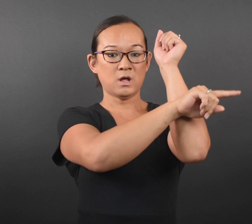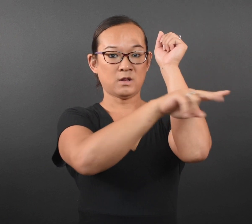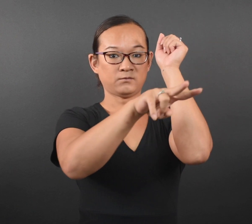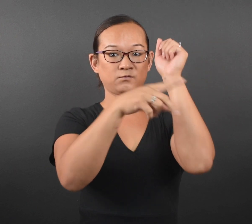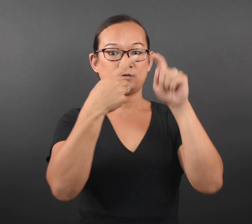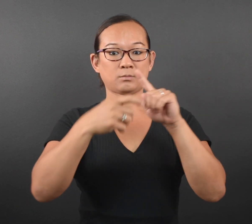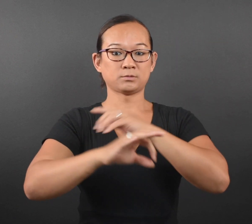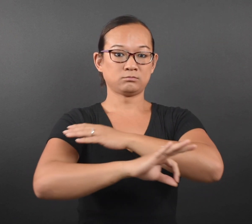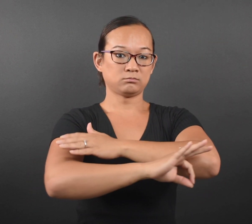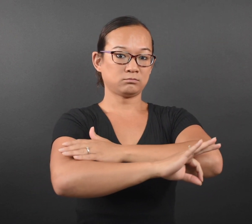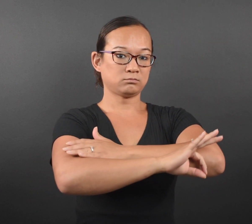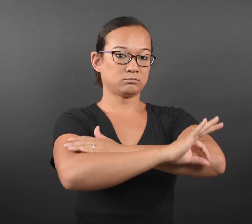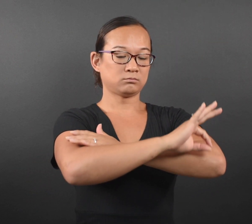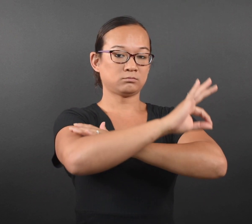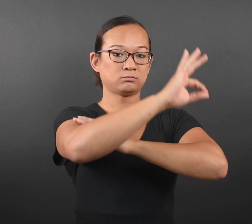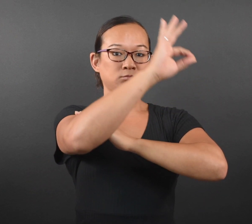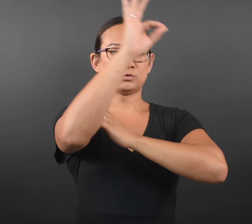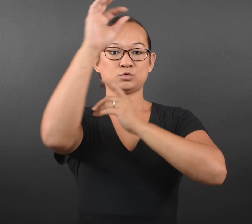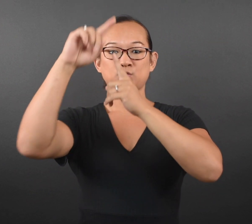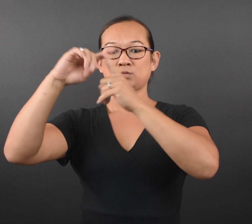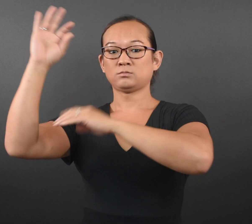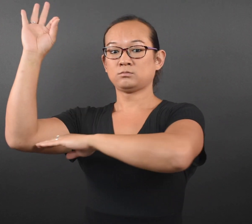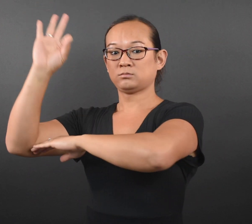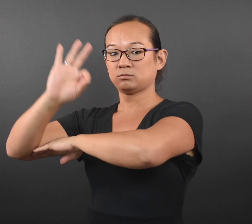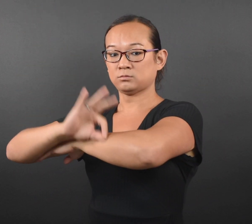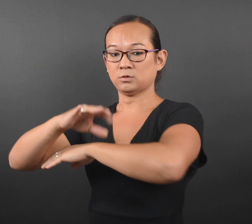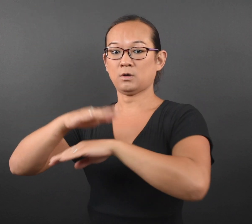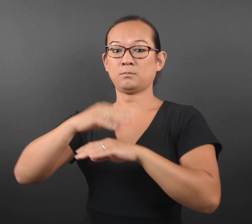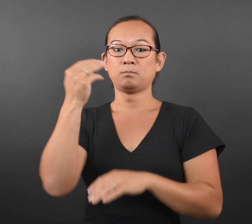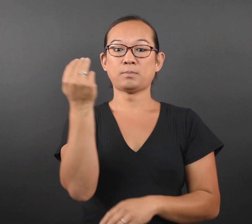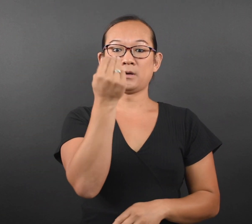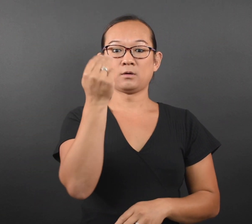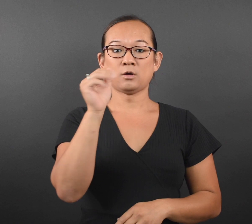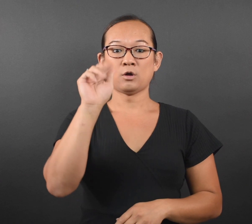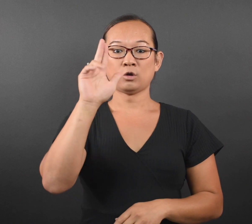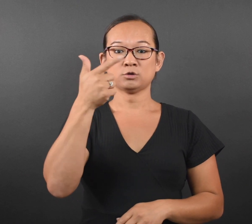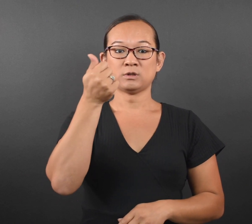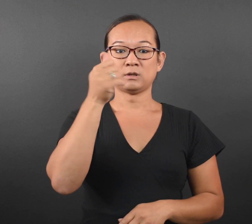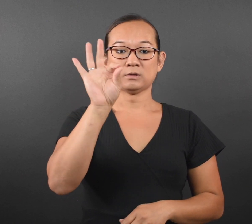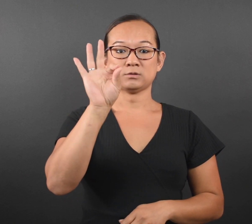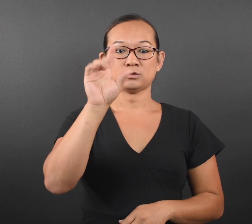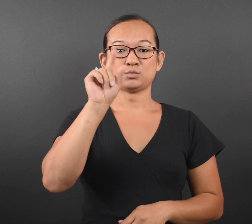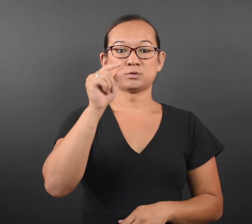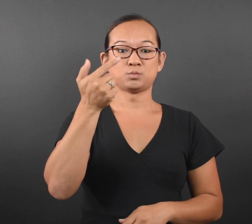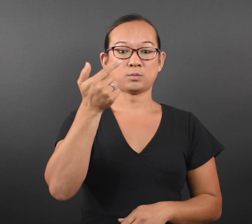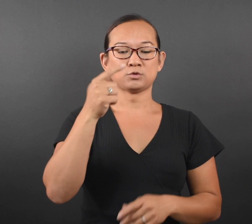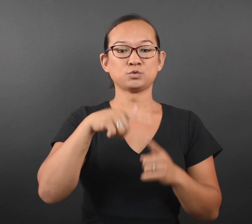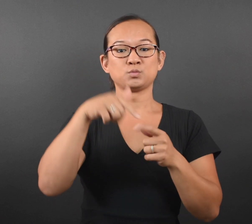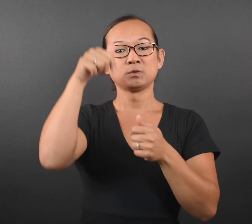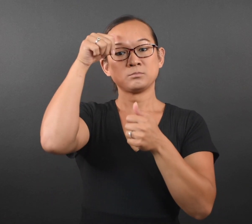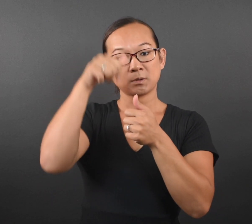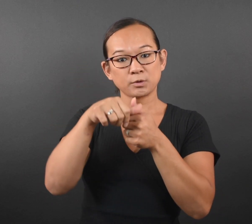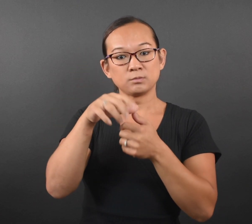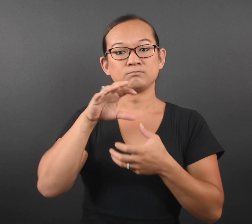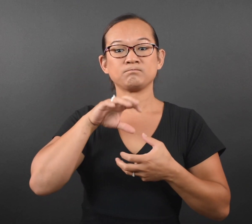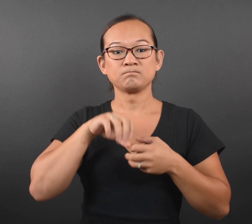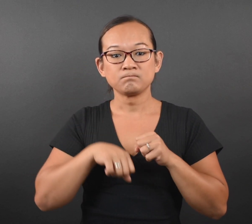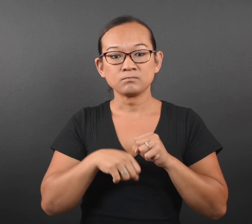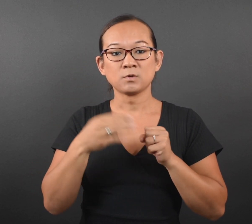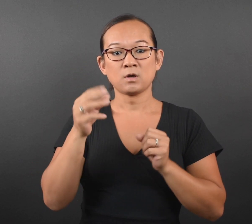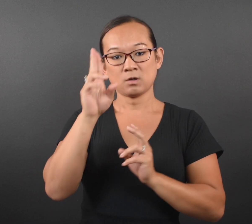sunset on Monday, August 19, 2021 to remember, mourn, and honor lives lost